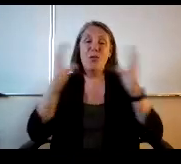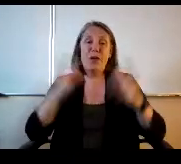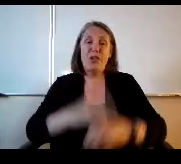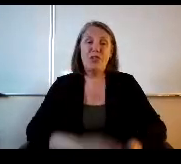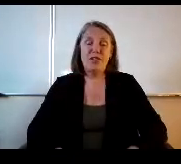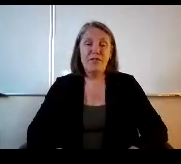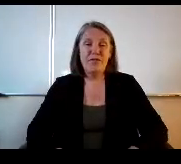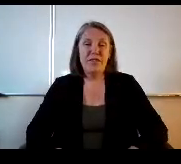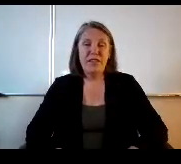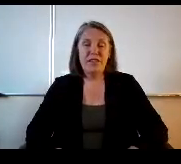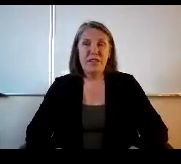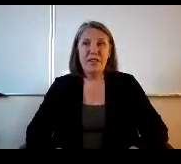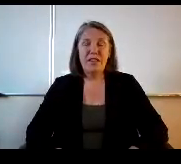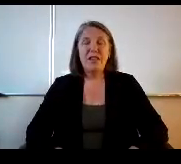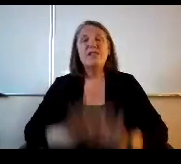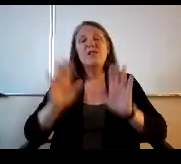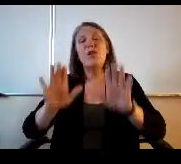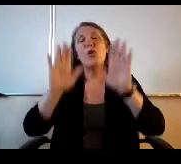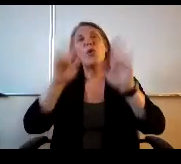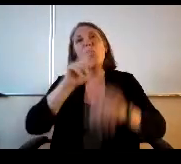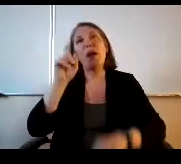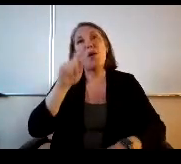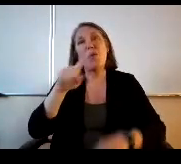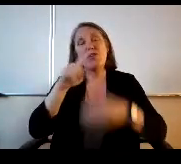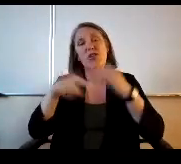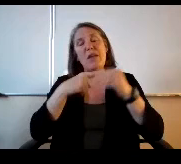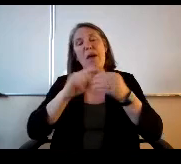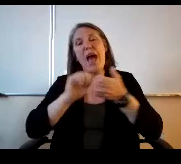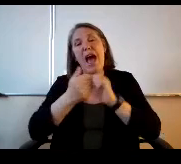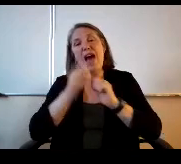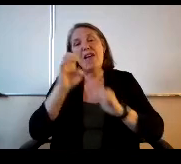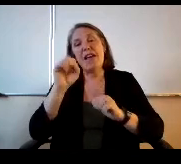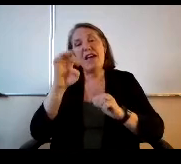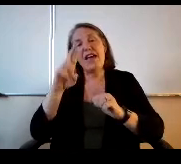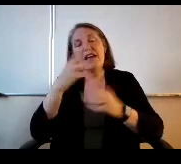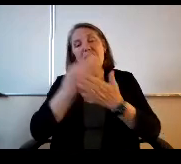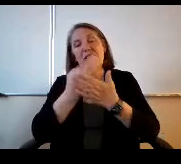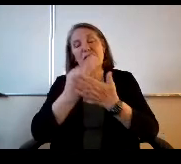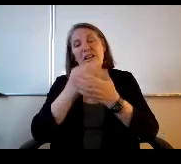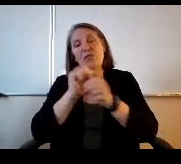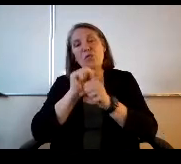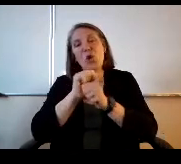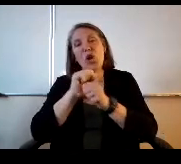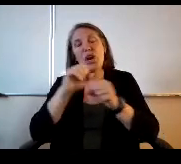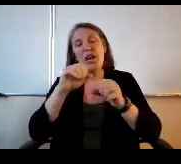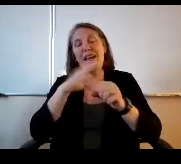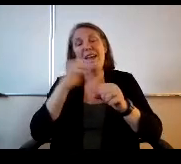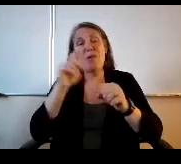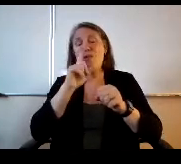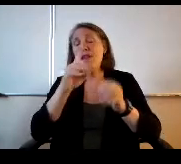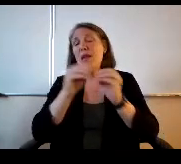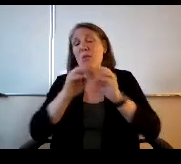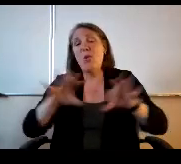Thank you. Thank you so much. So great question about just how did the Esser Funds work.